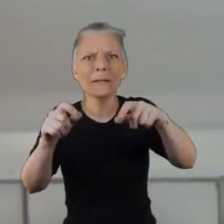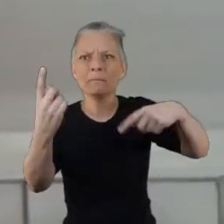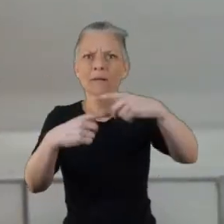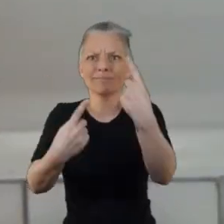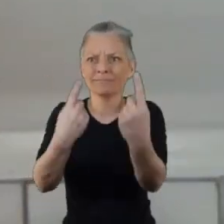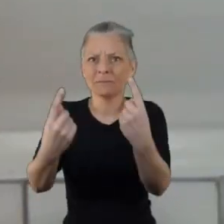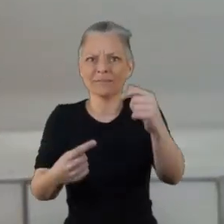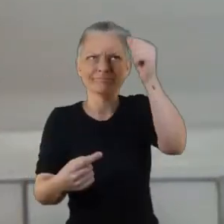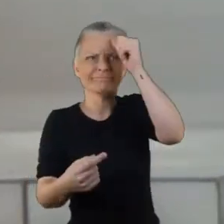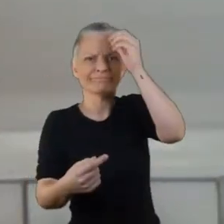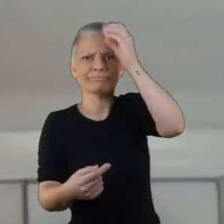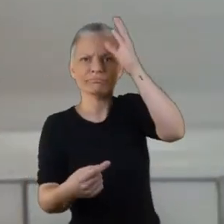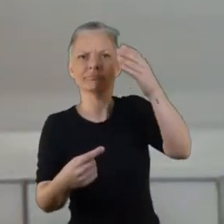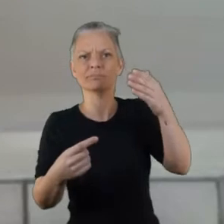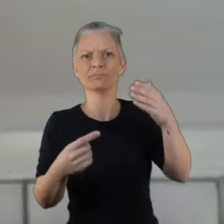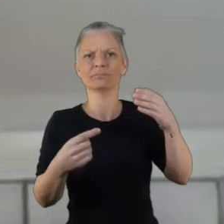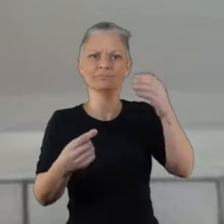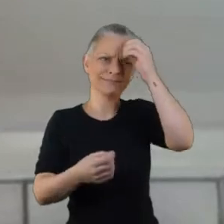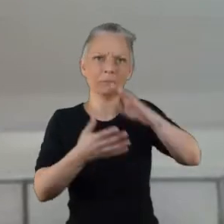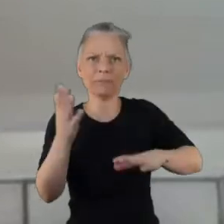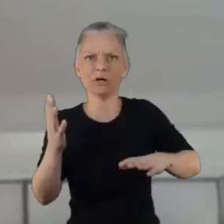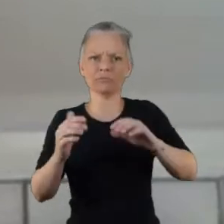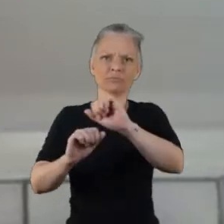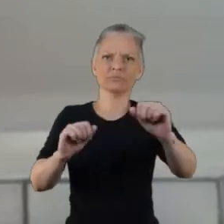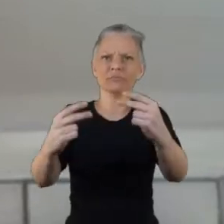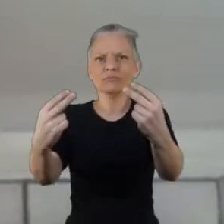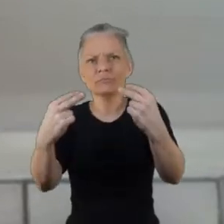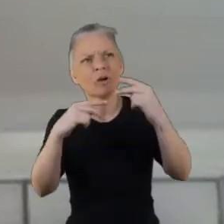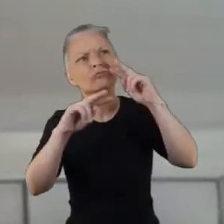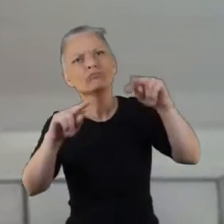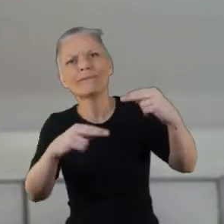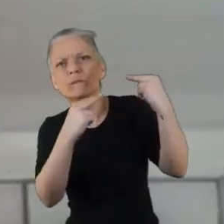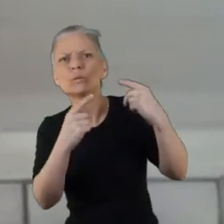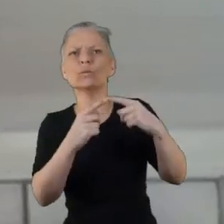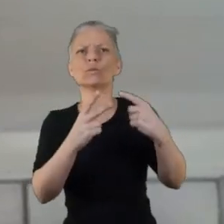third sector services really just to cast the net as wide as we could to get some some